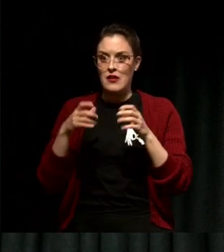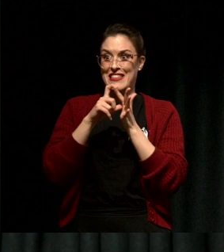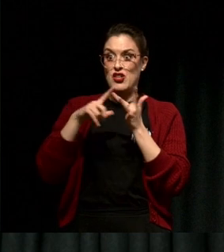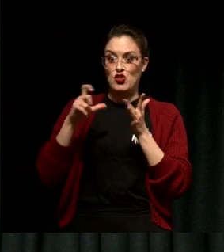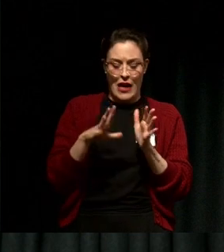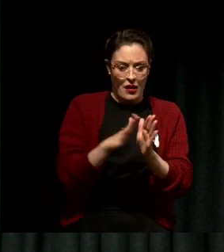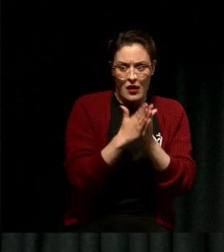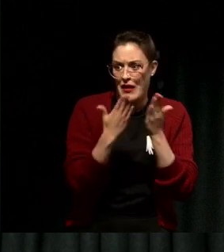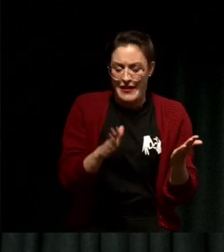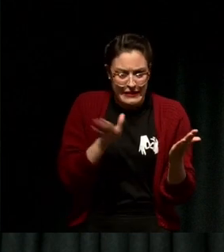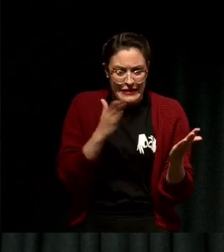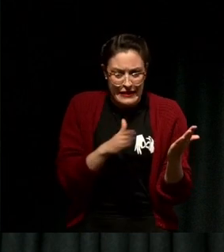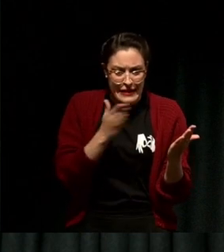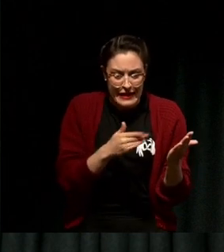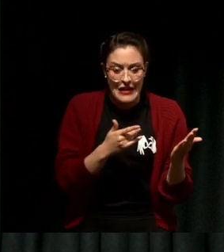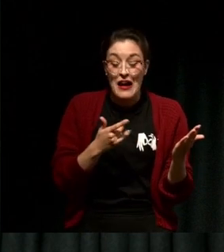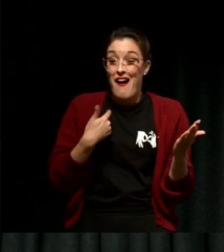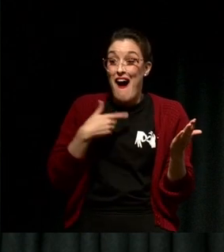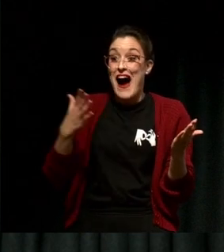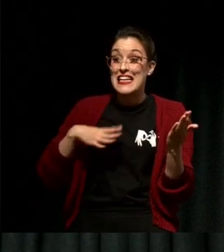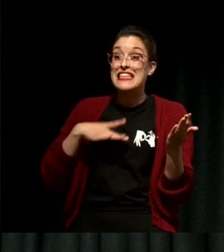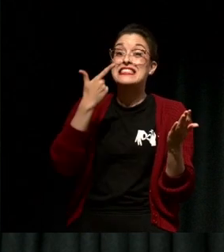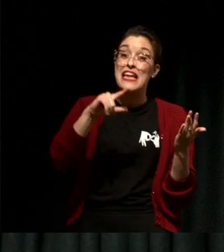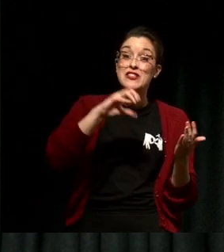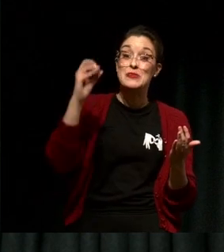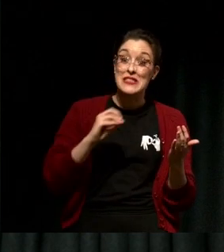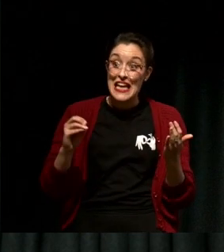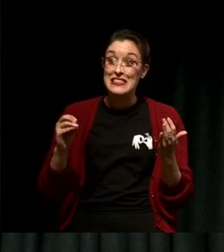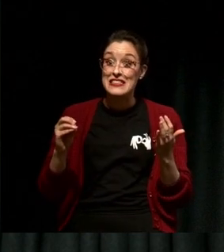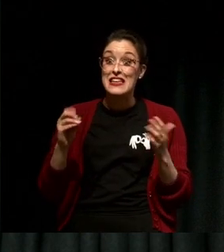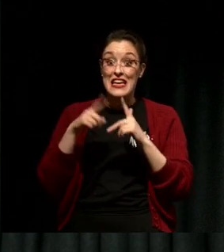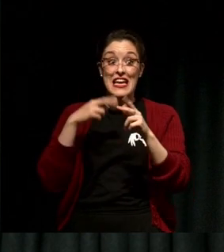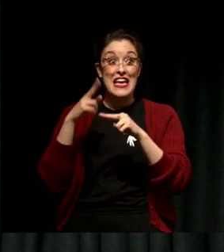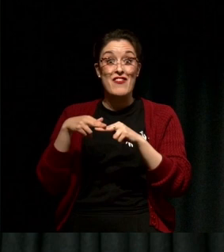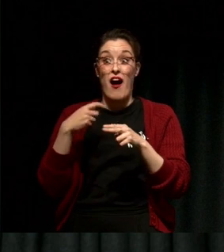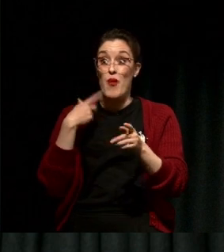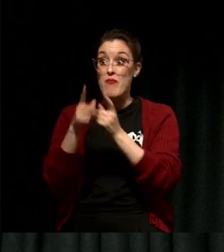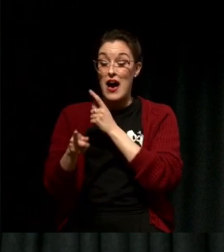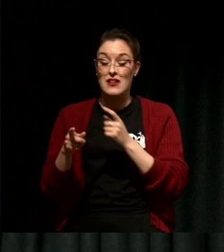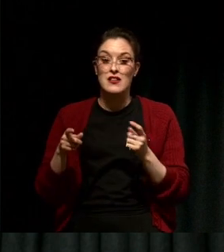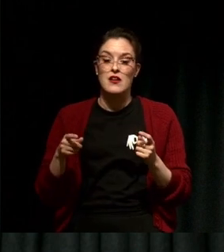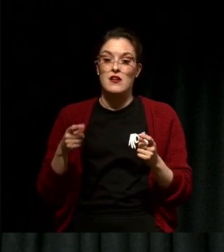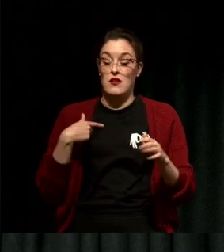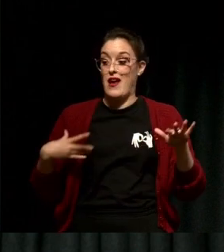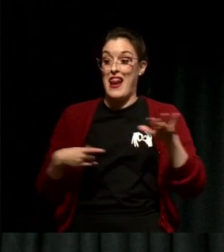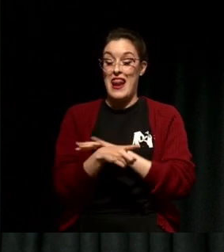me, knowing that I needed a 70 to pass. I left that exam feeling absolutely sick.